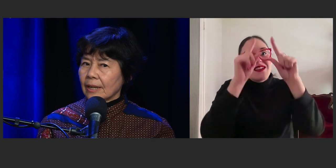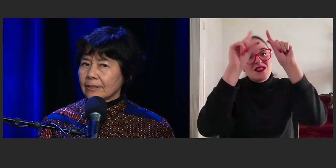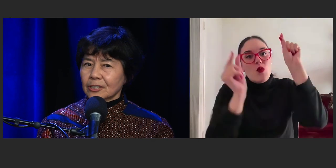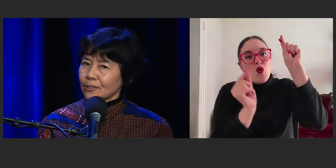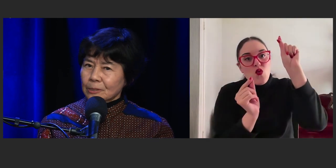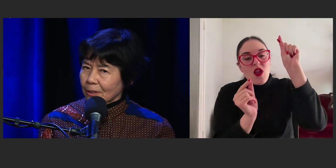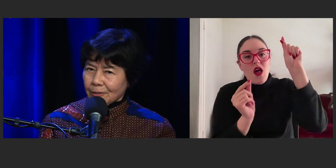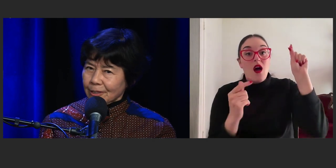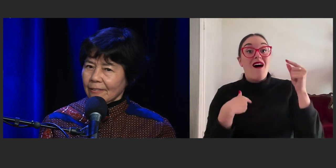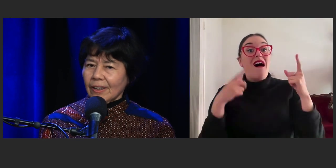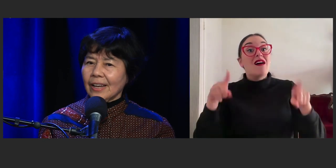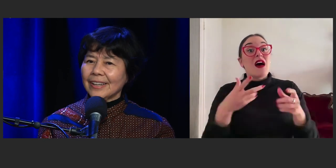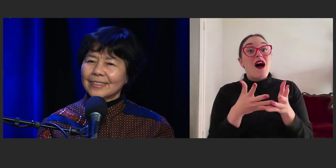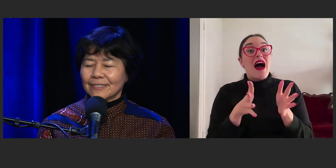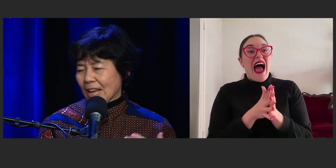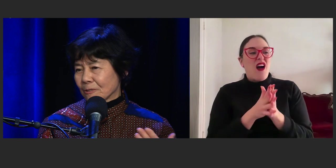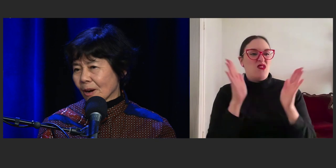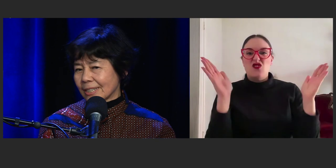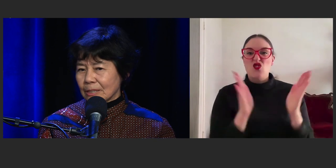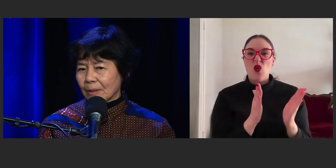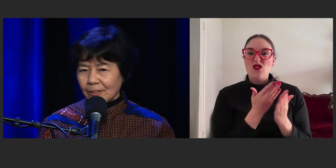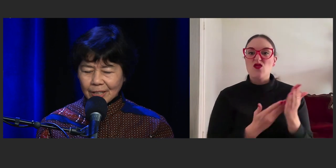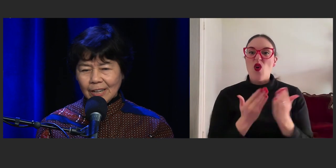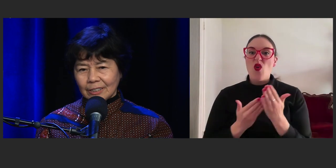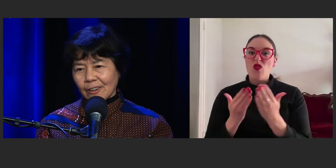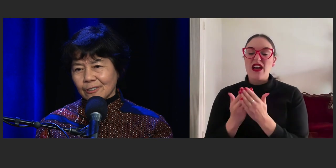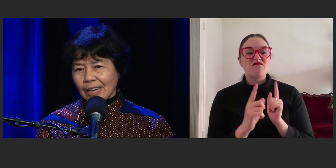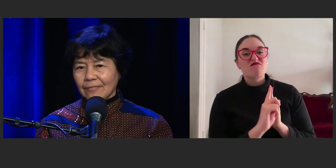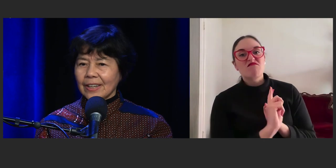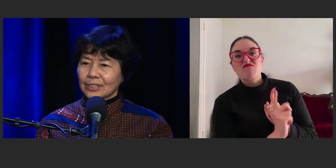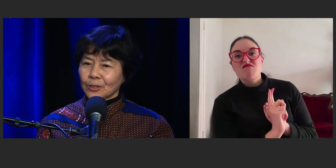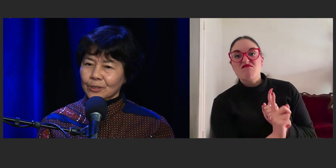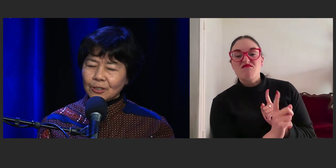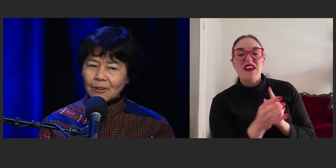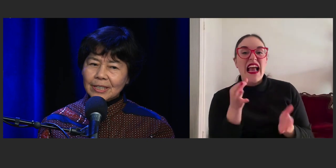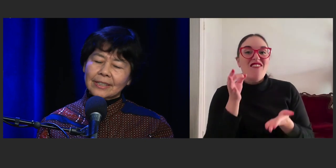and just going to my local cafe and writing in my local cafe, the short stories.